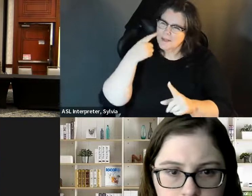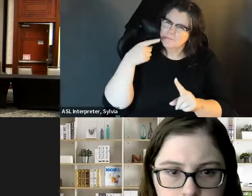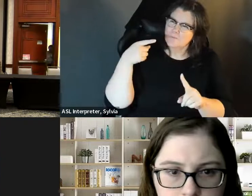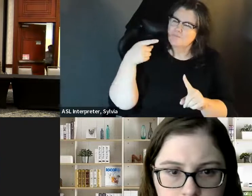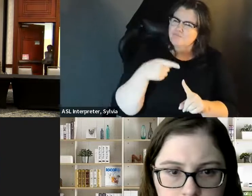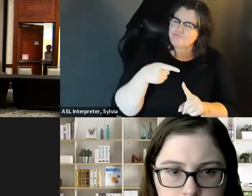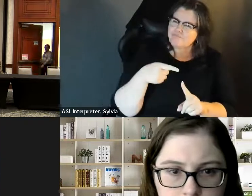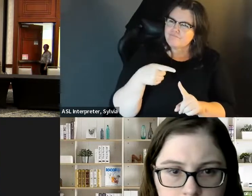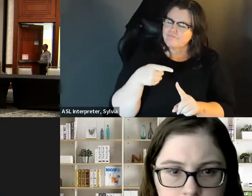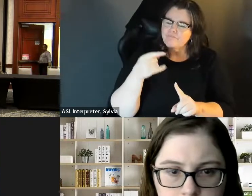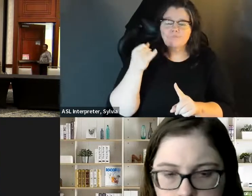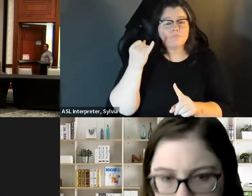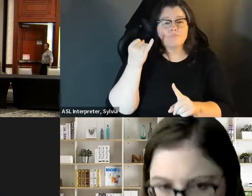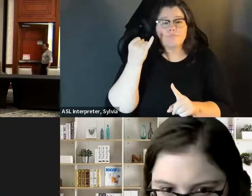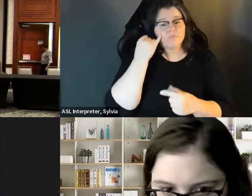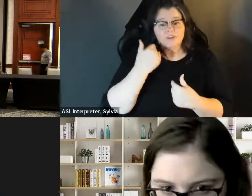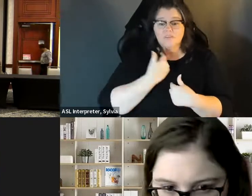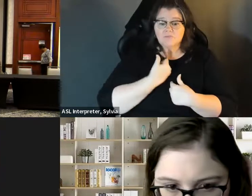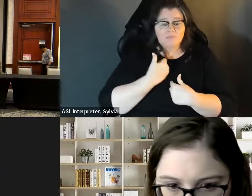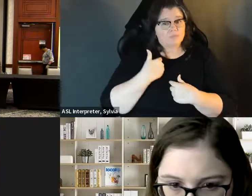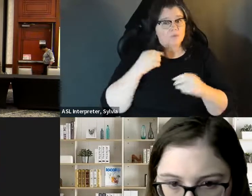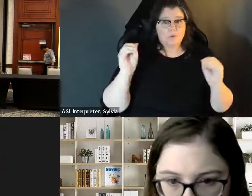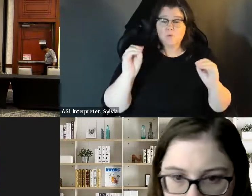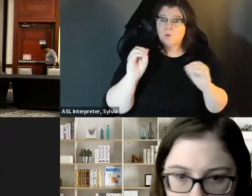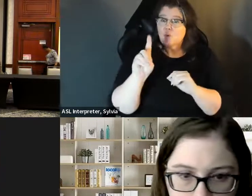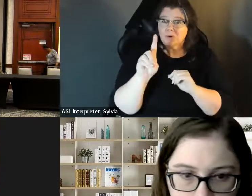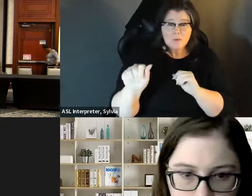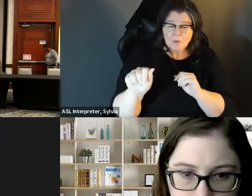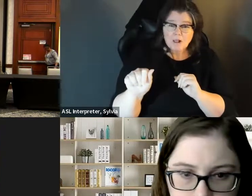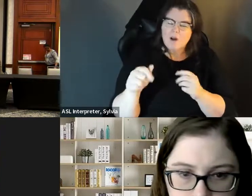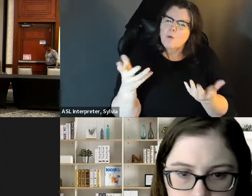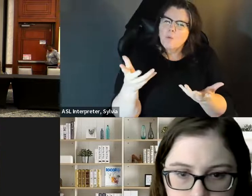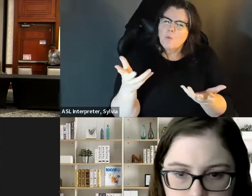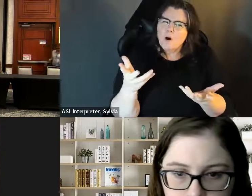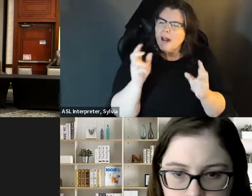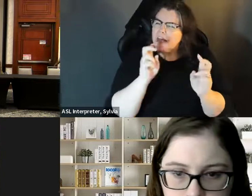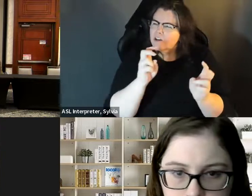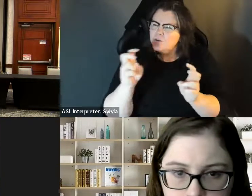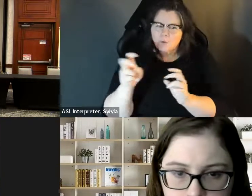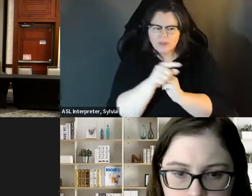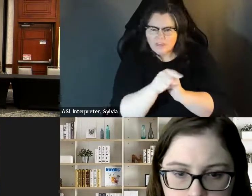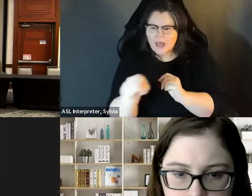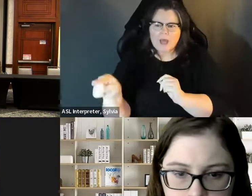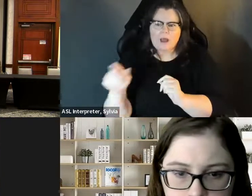It's like, I think, that because our disability comes with us, we don't have to say anything, and I think one of the things that when you are you know running for office you want to look at what are the issues that would be if you were not if you didn't have a disability what are the running for office, you want to look at what are the issues